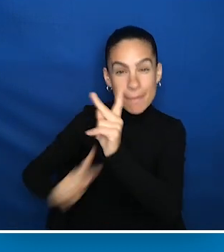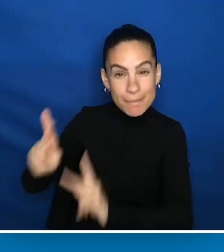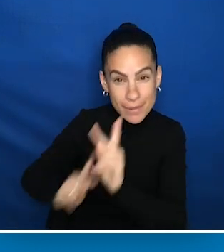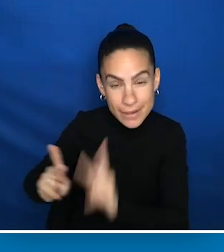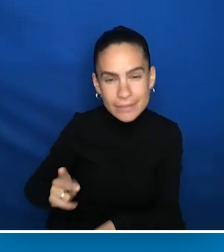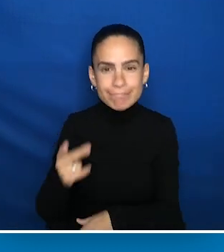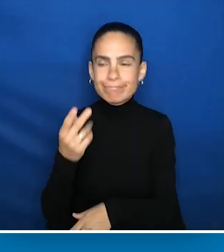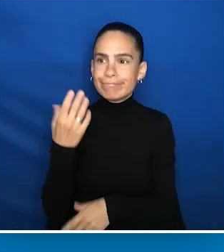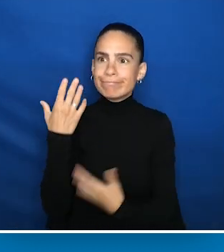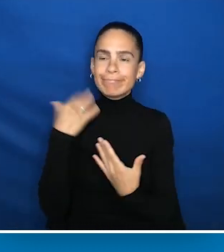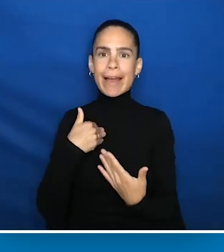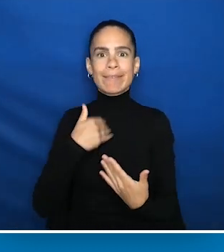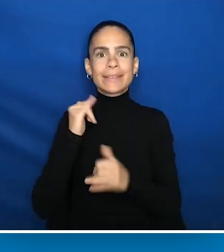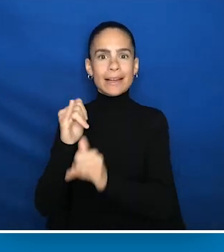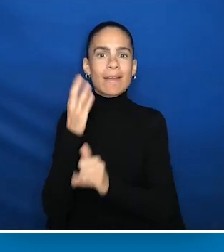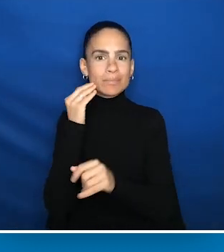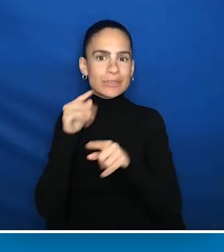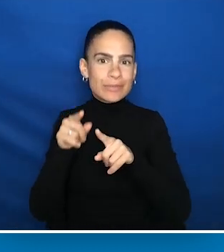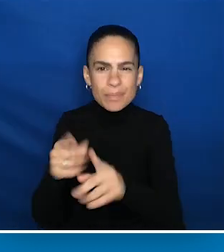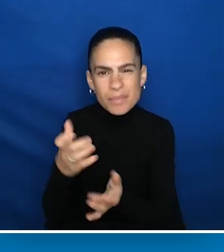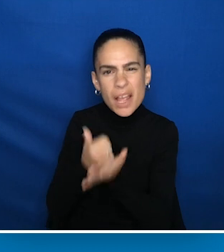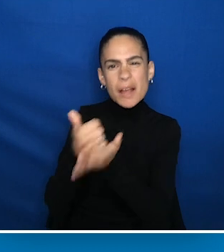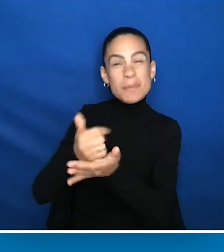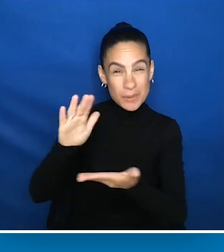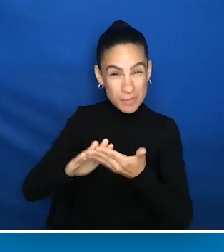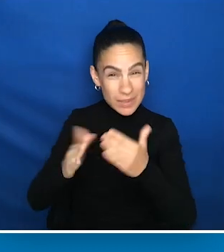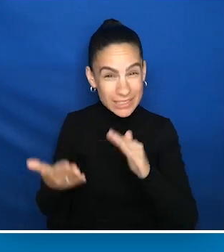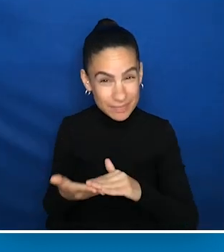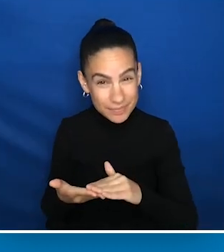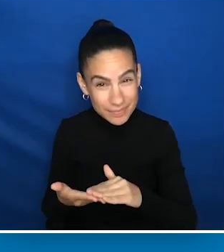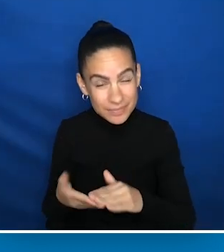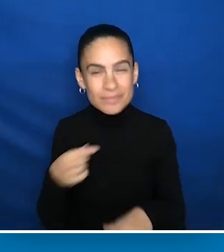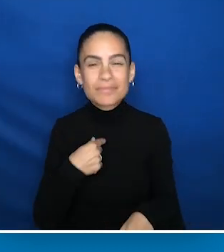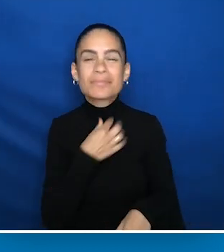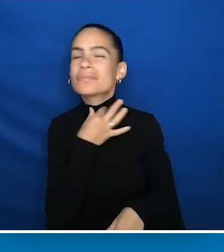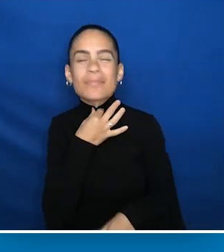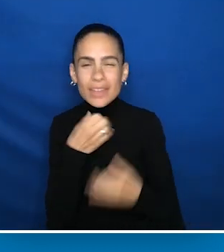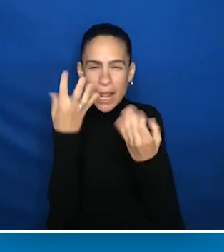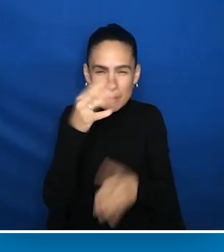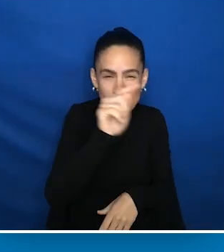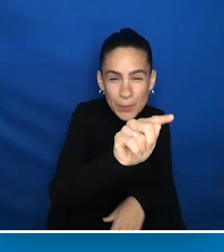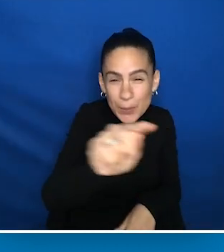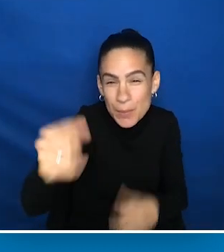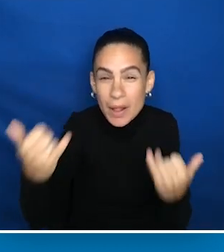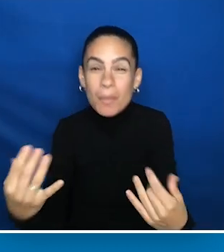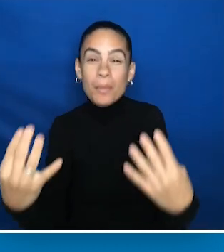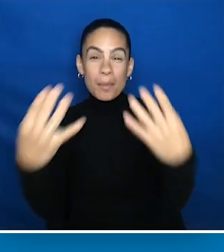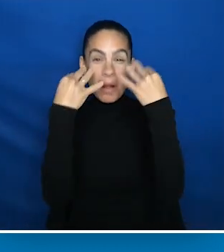want to help people that have had some of the challenges they have. They want to help their community. And I'm wondering how many people right now that I'm talking to